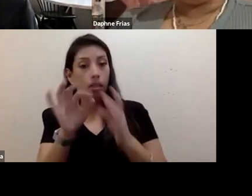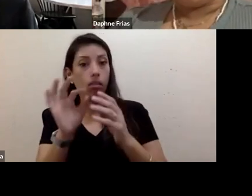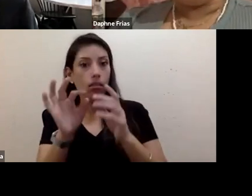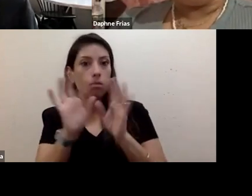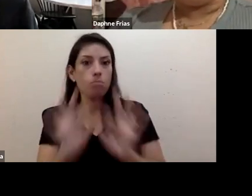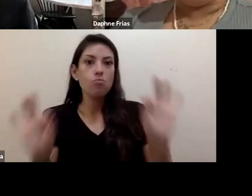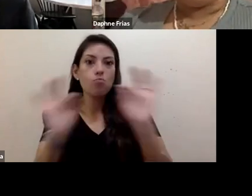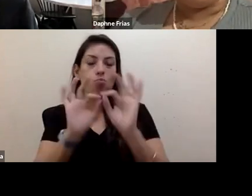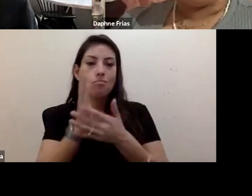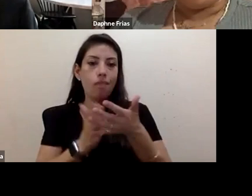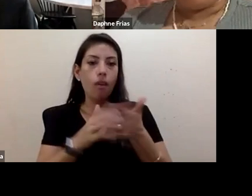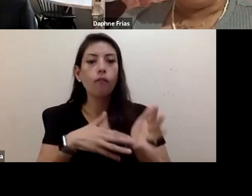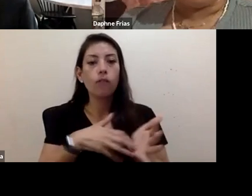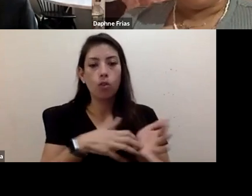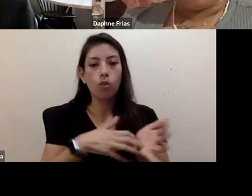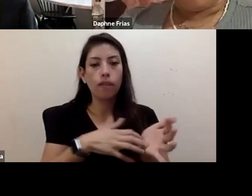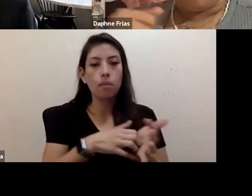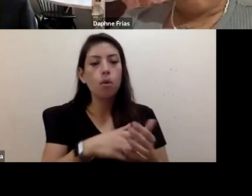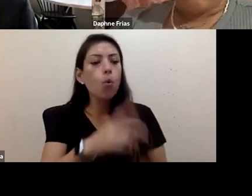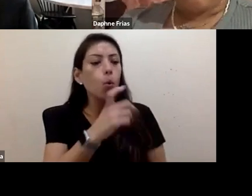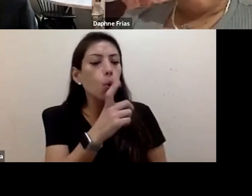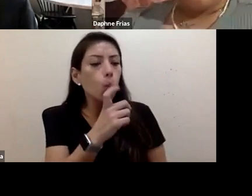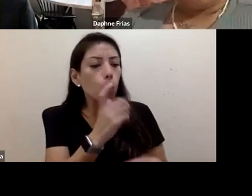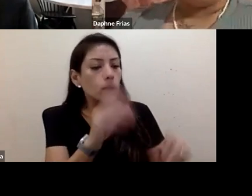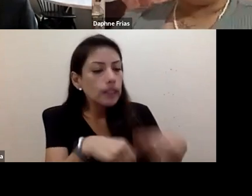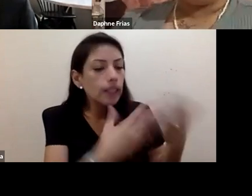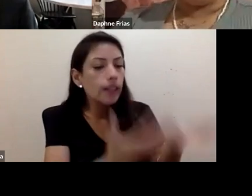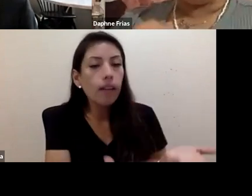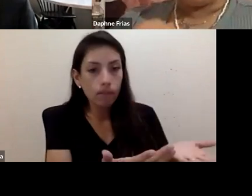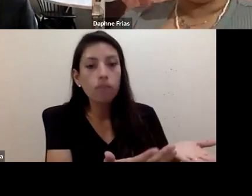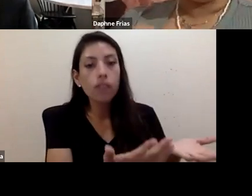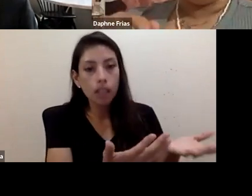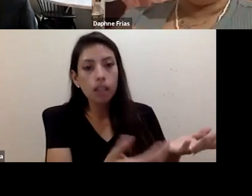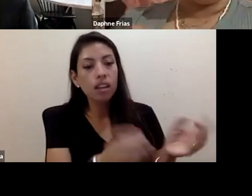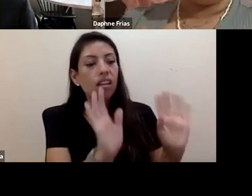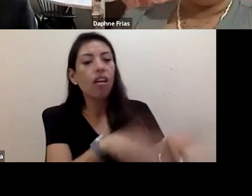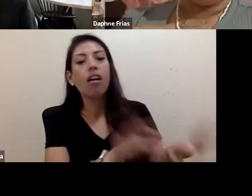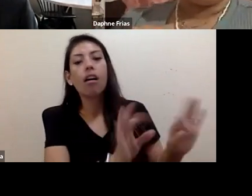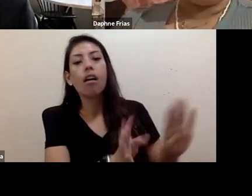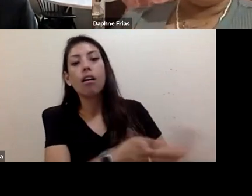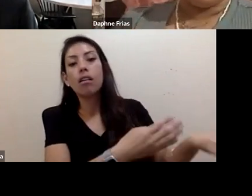The aspect of who's given a disposable marker. I like to think about vulnerability